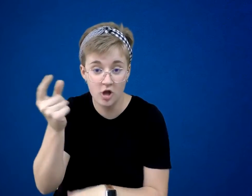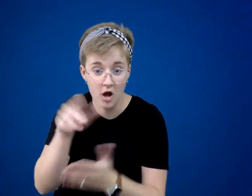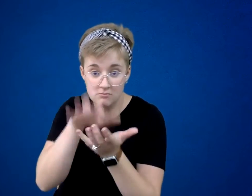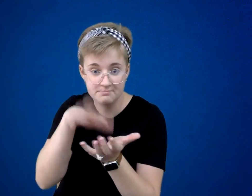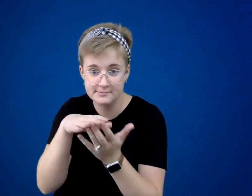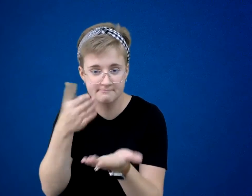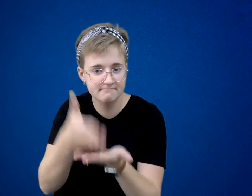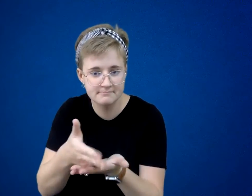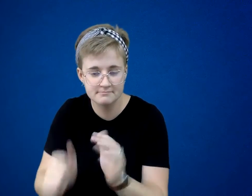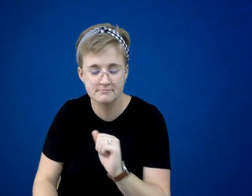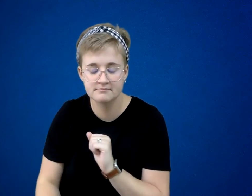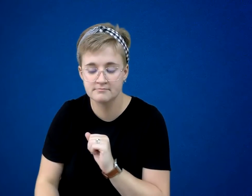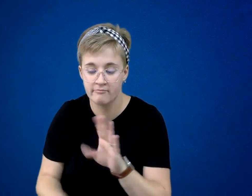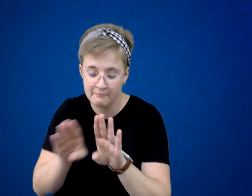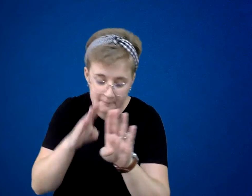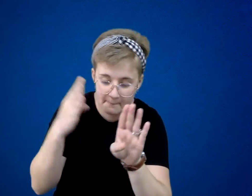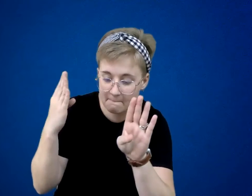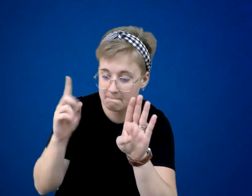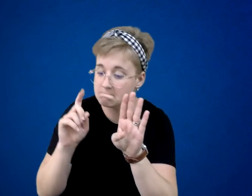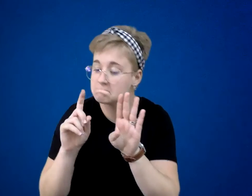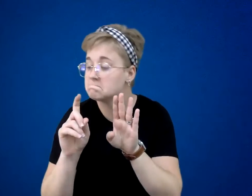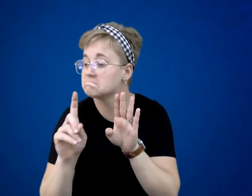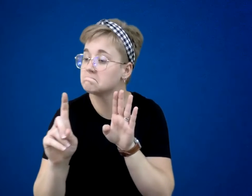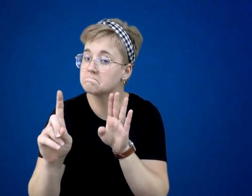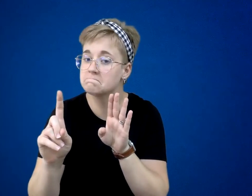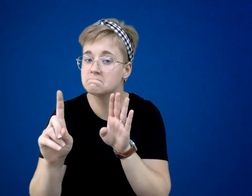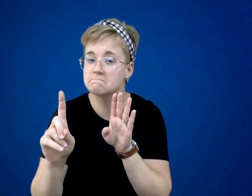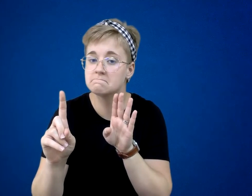He went inside the barn.